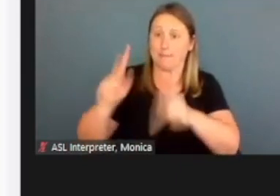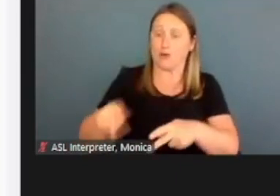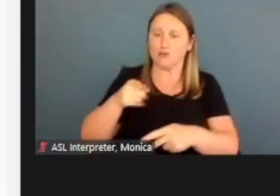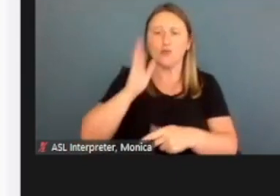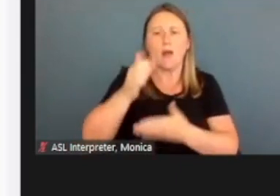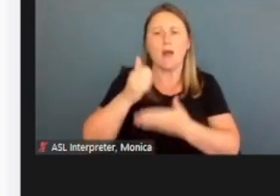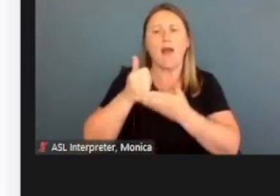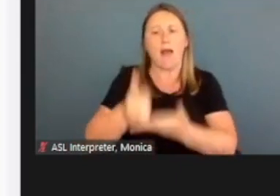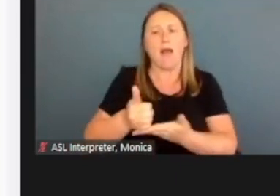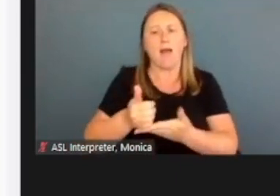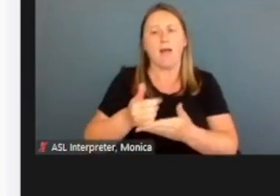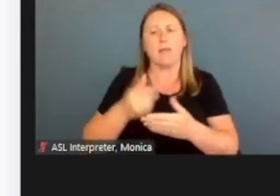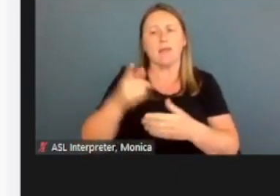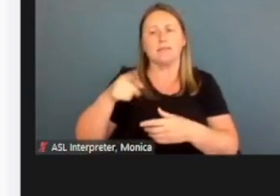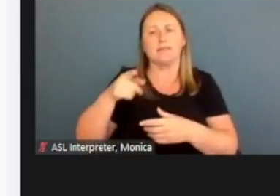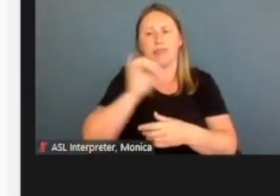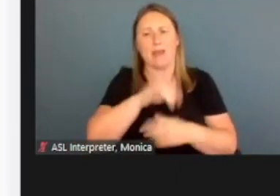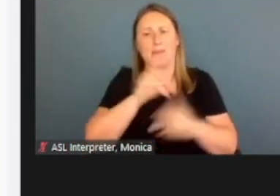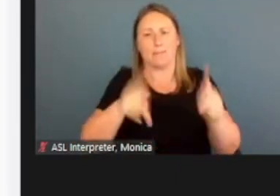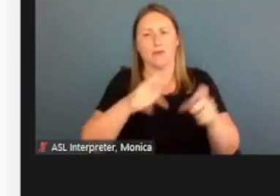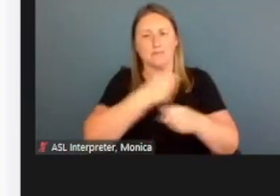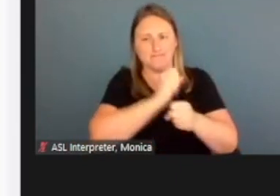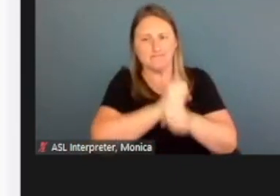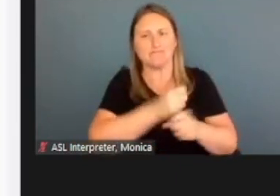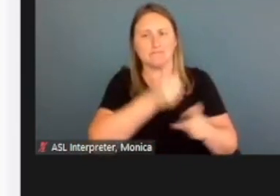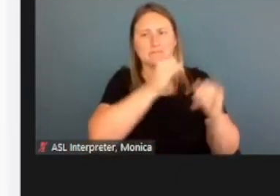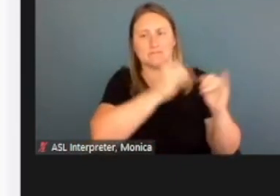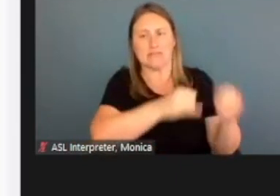their own individual NCID account.